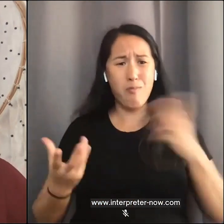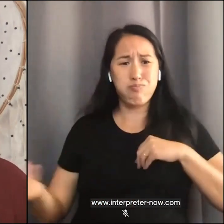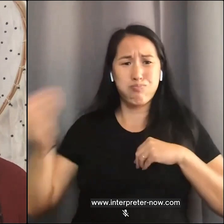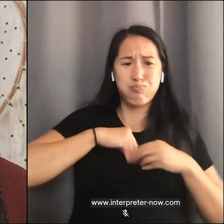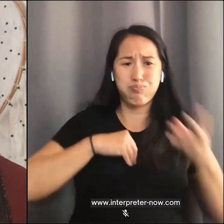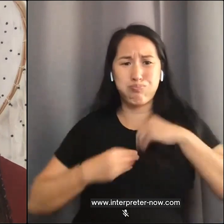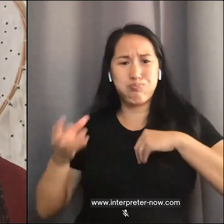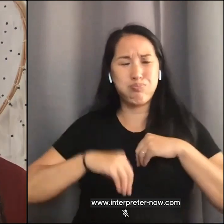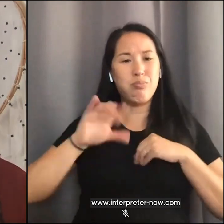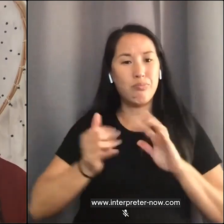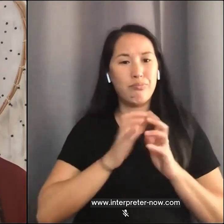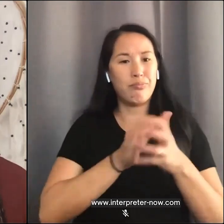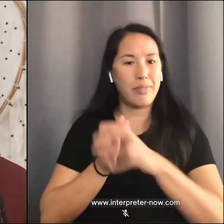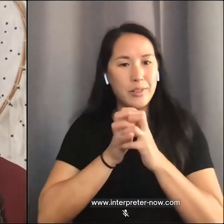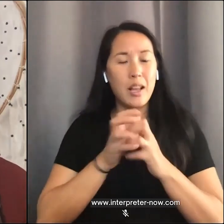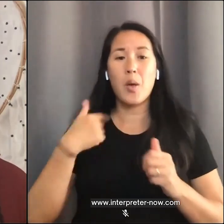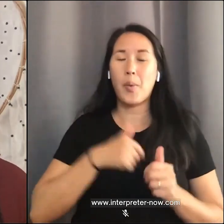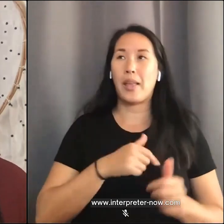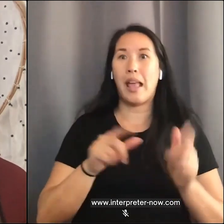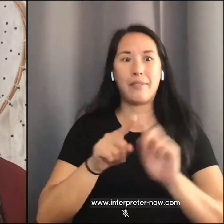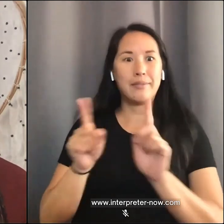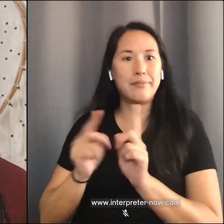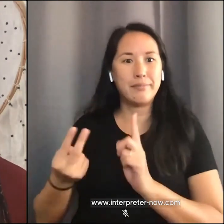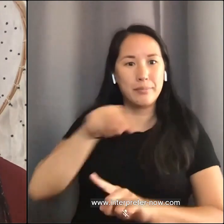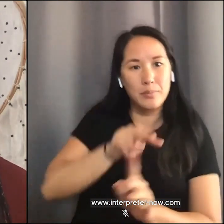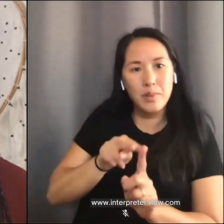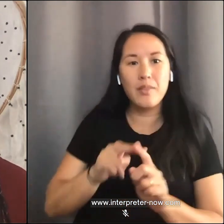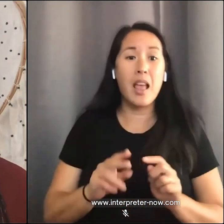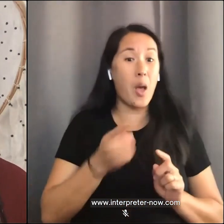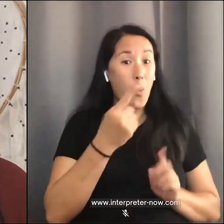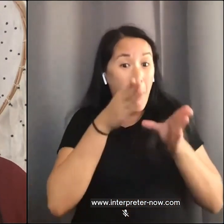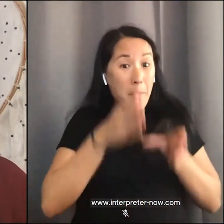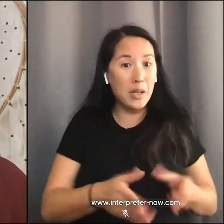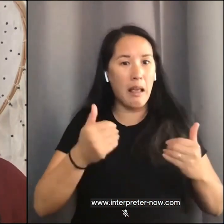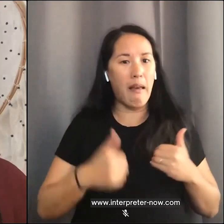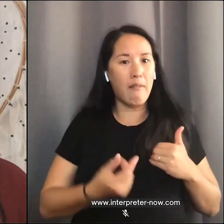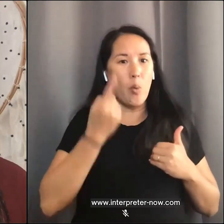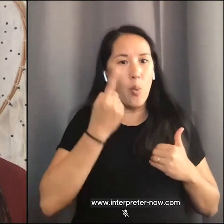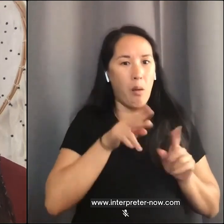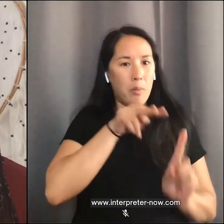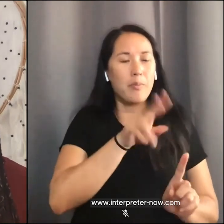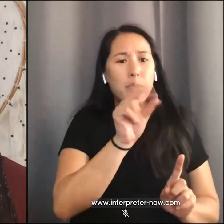We are multifaceted by nature, and no person is one-dimensional. Instead of othering, it